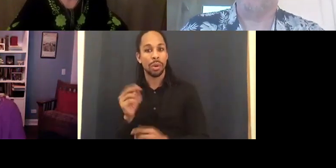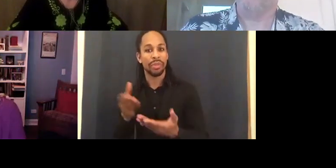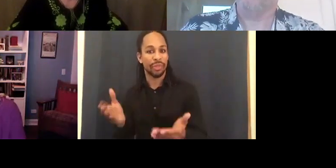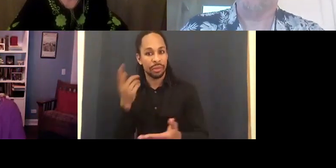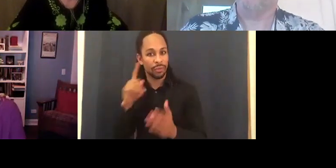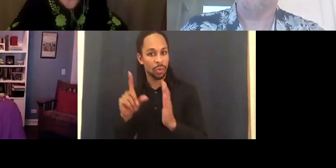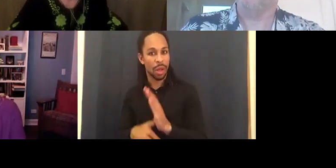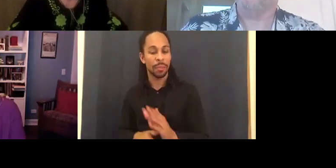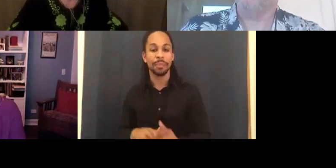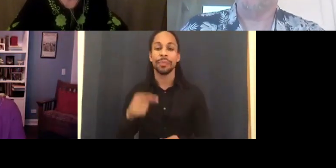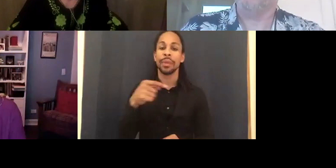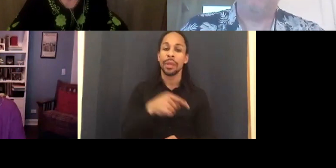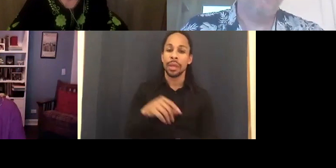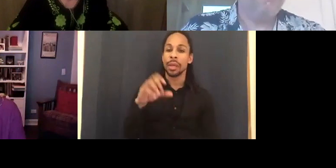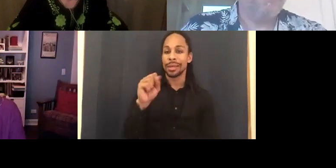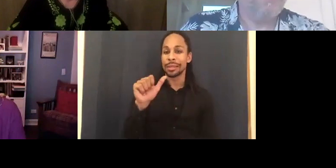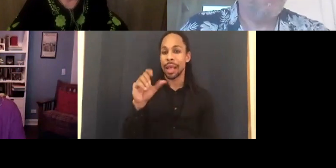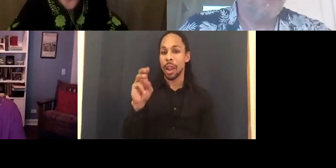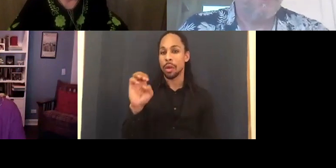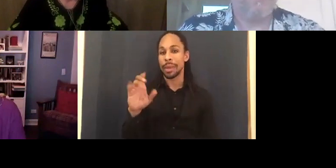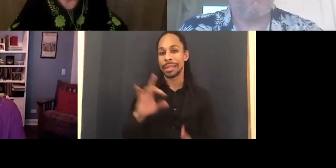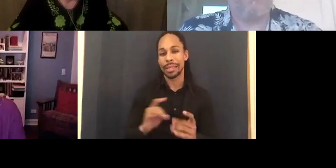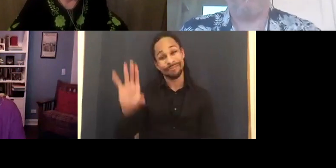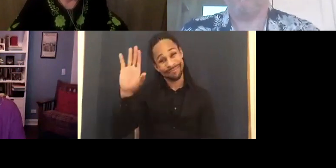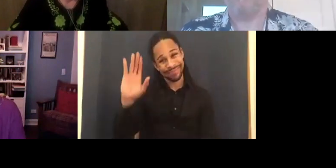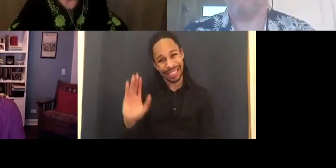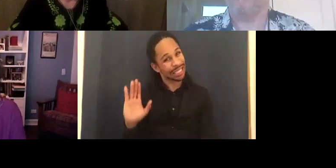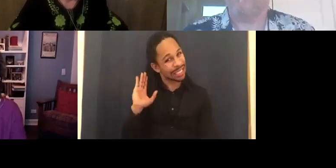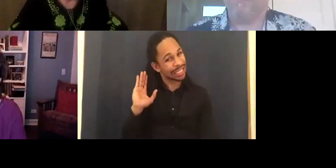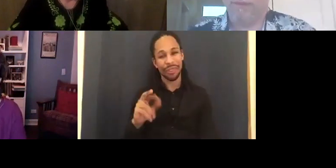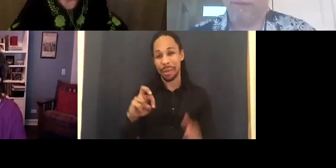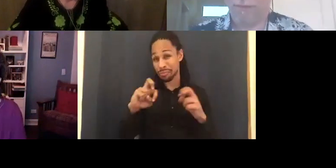The one thing that is a little bit of a problem, to make your own movie without